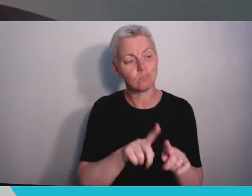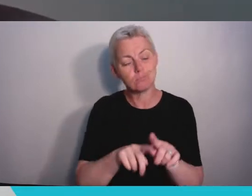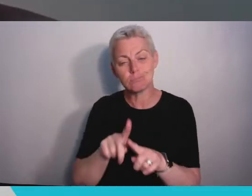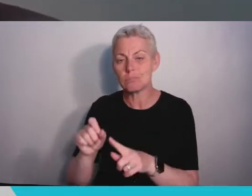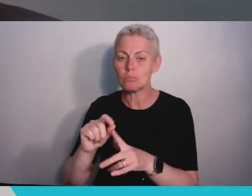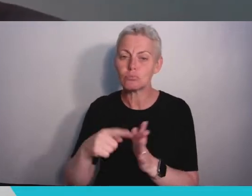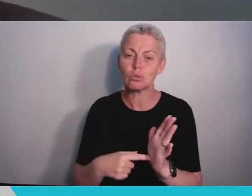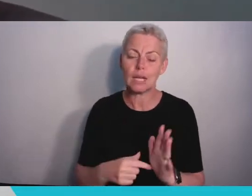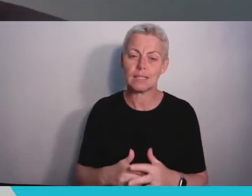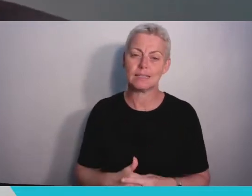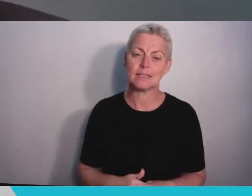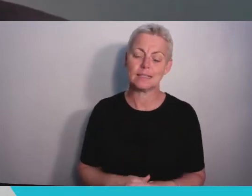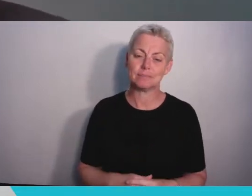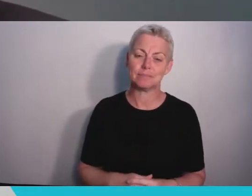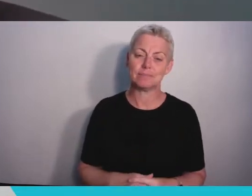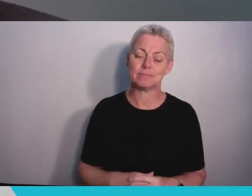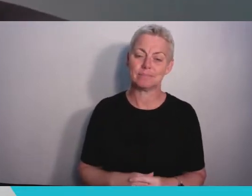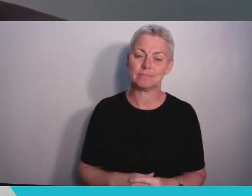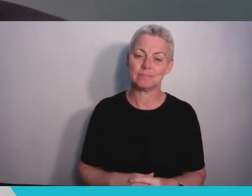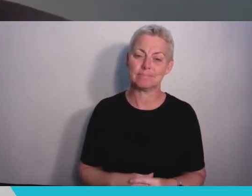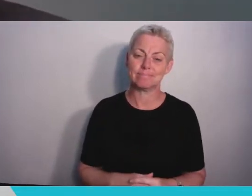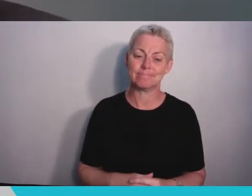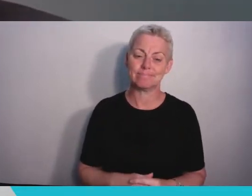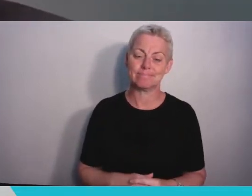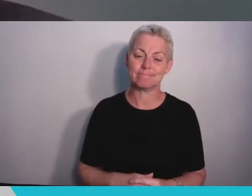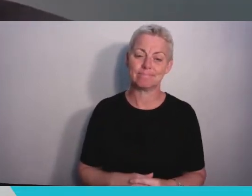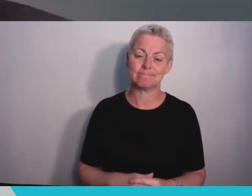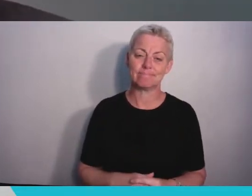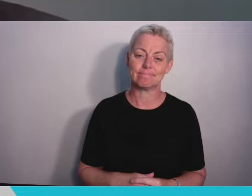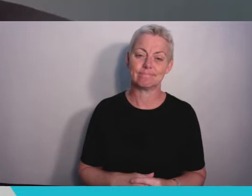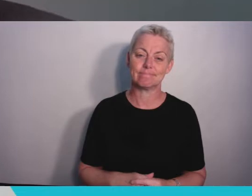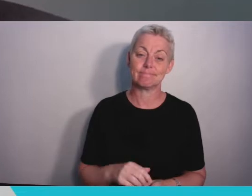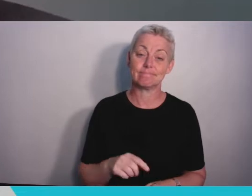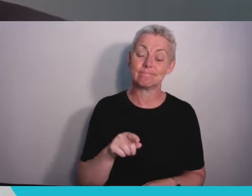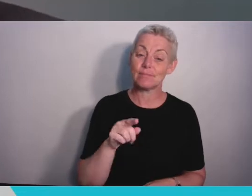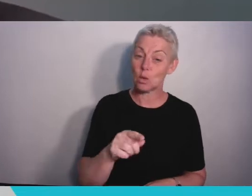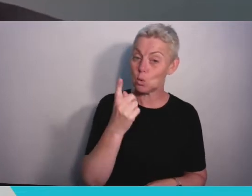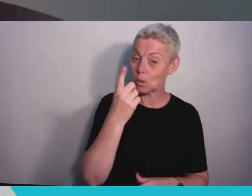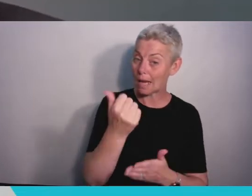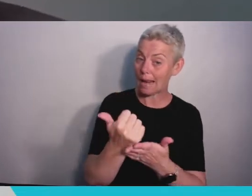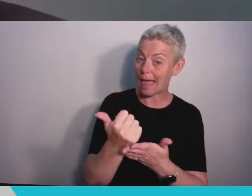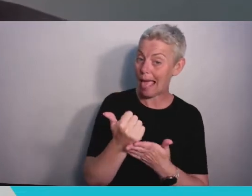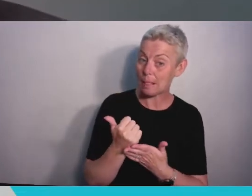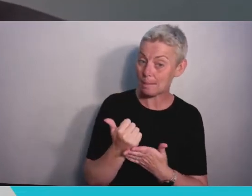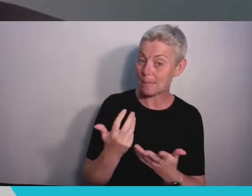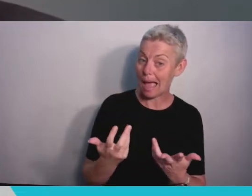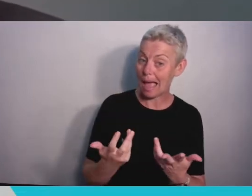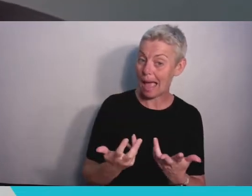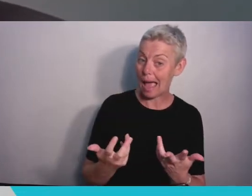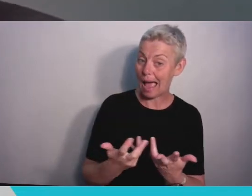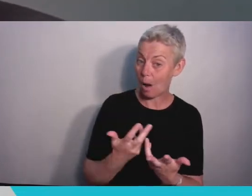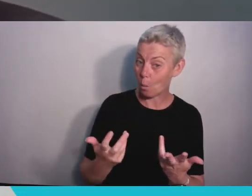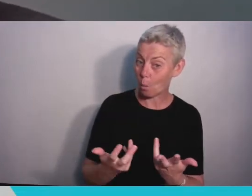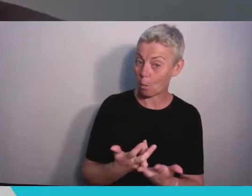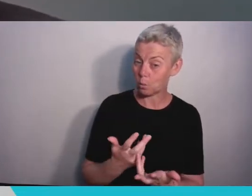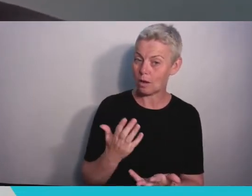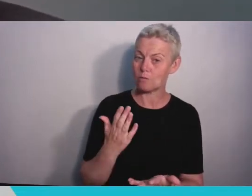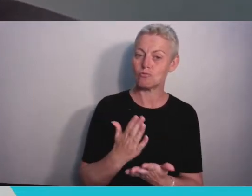more than anything you can help by serving as ambassadors and advocates for your university.